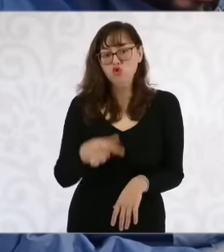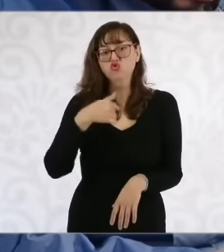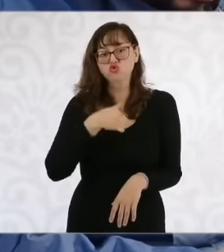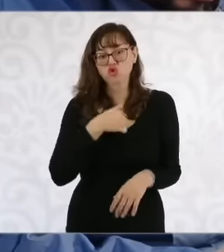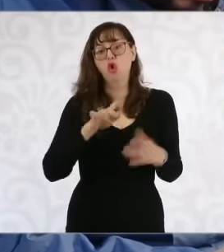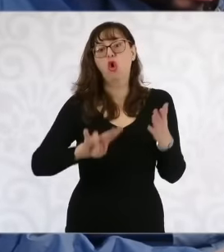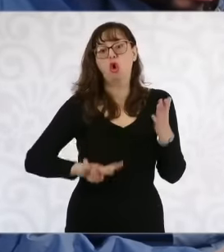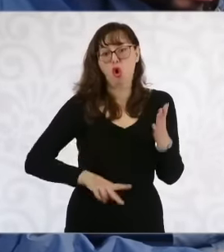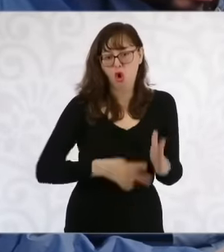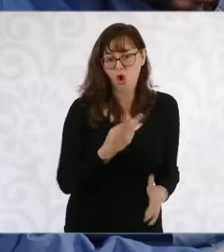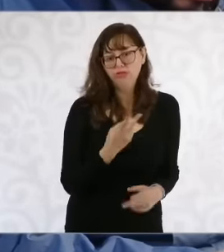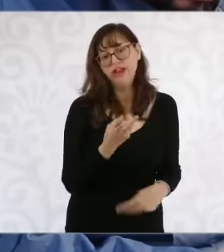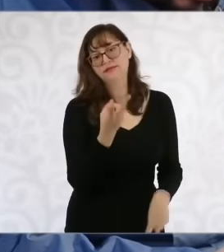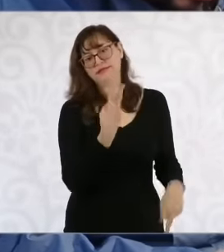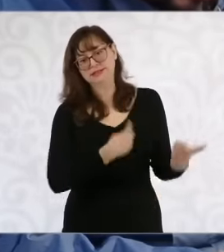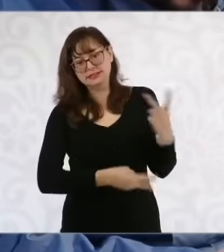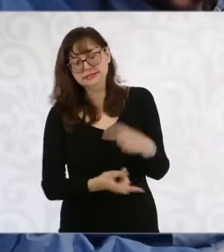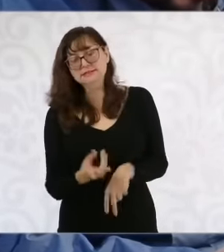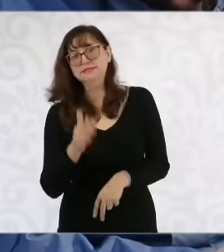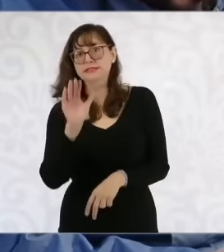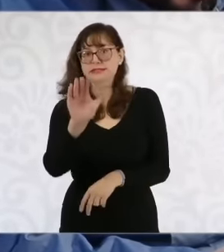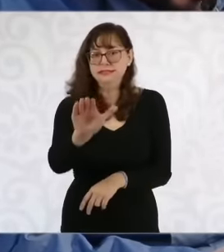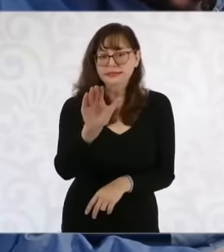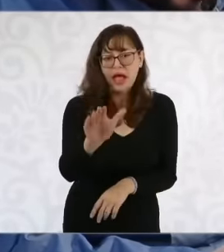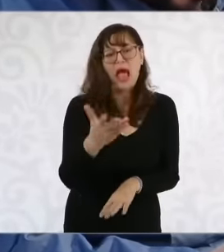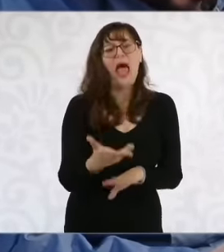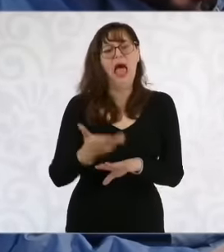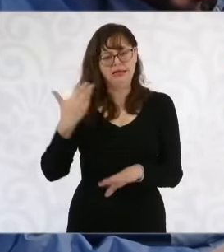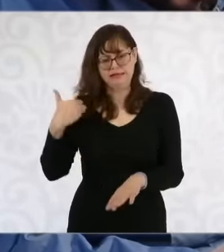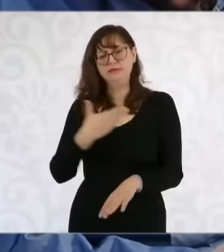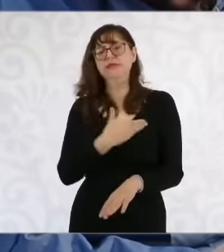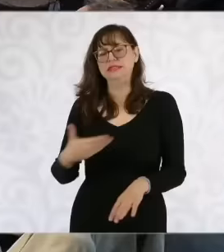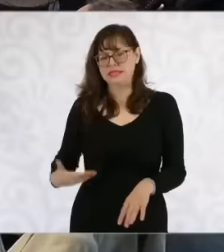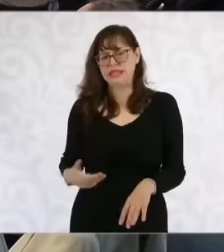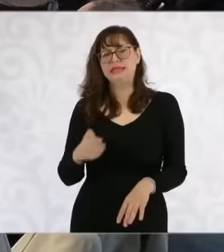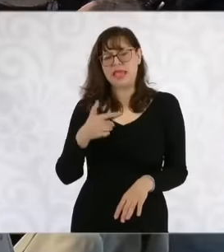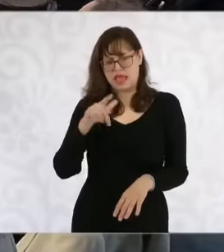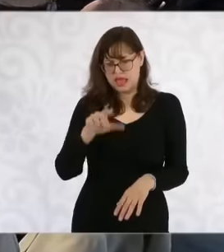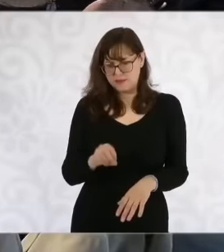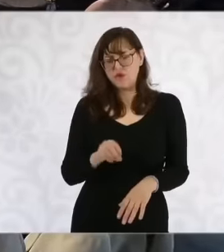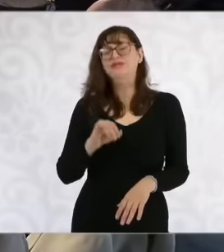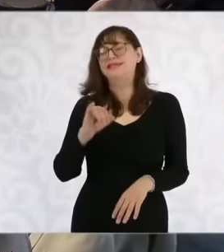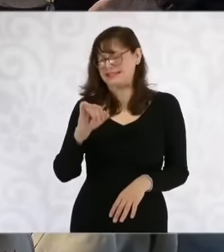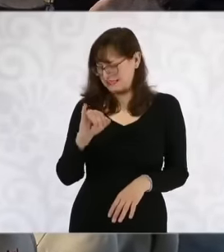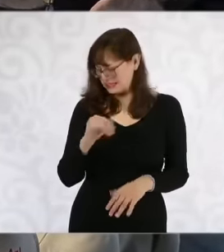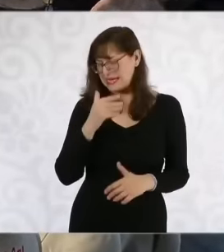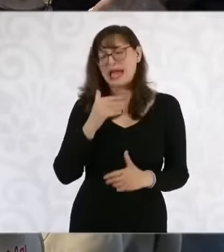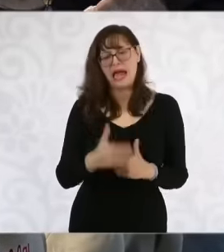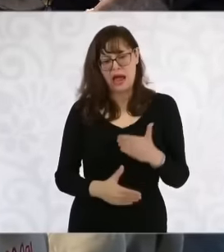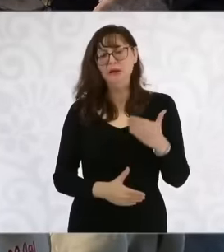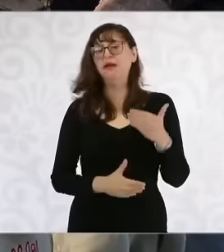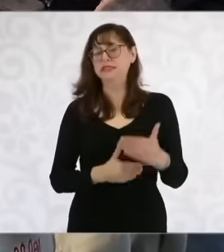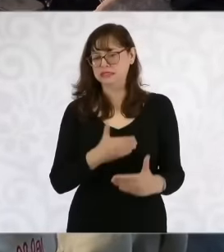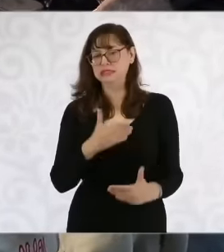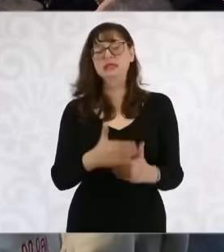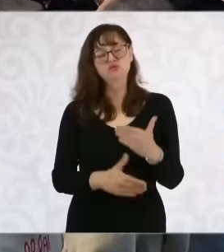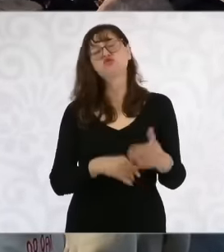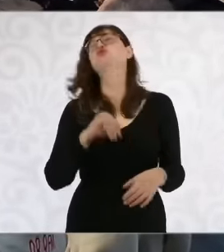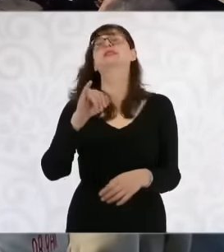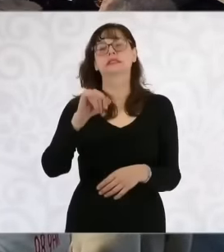we did with the president, we made progress, we achieved things like the Los Horcones river thing and